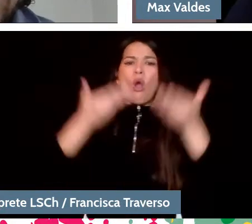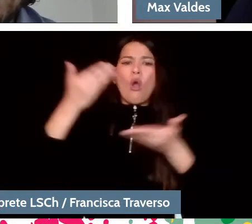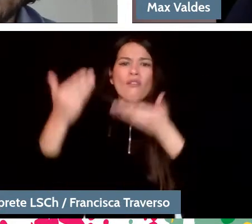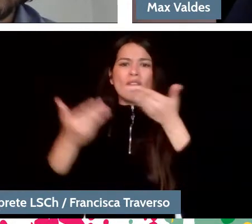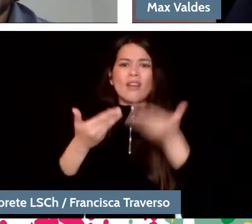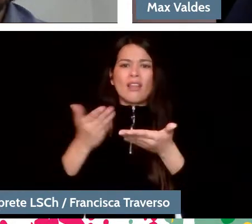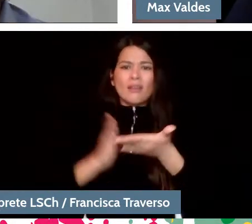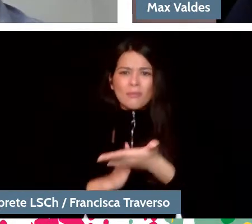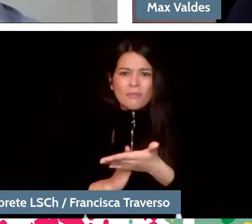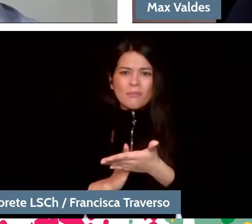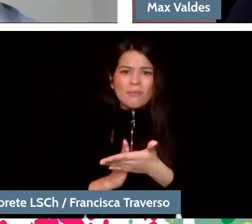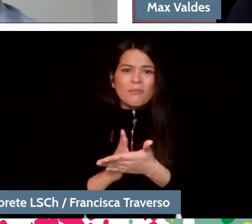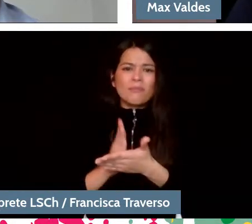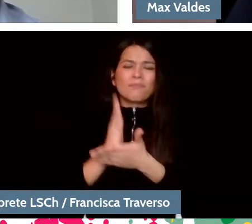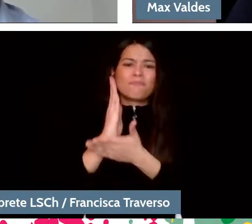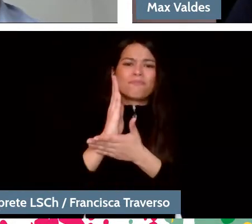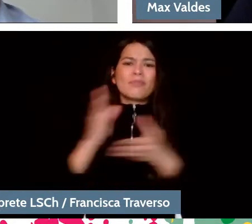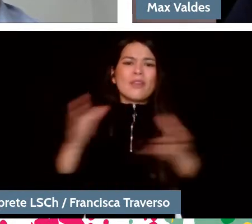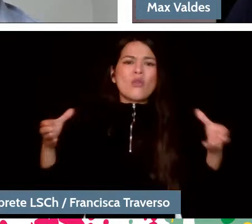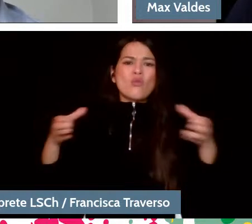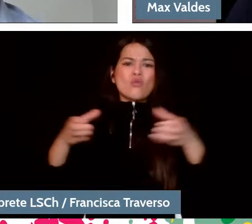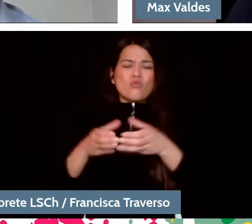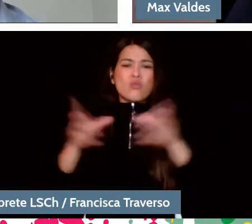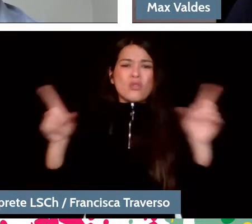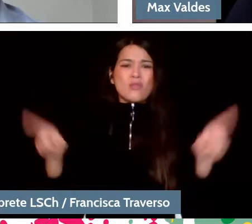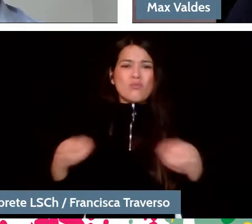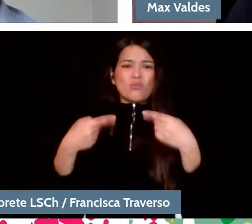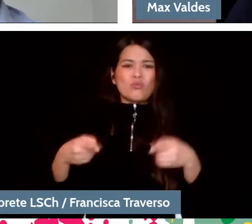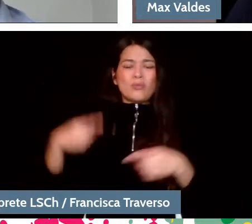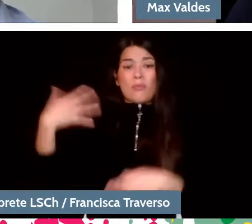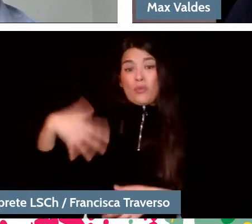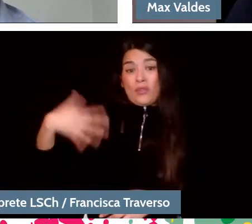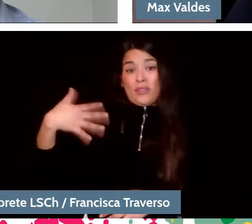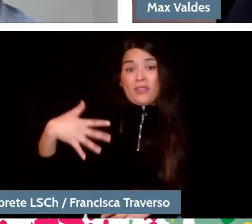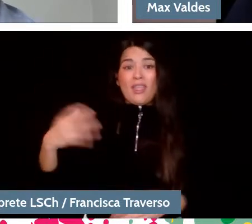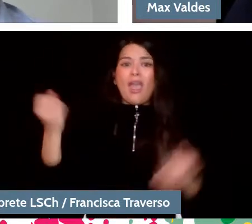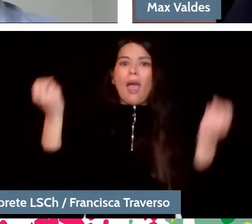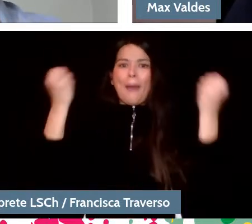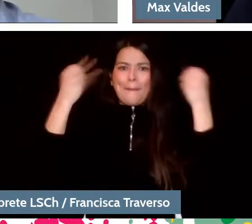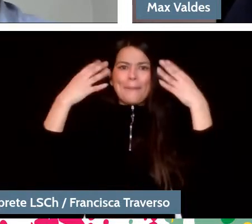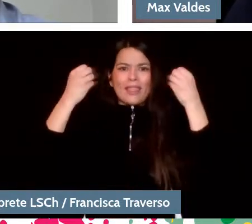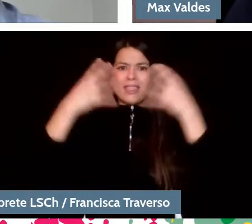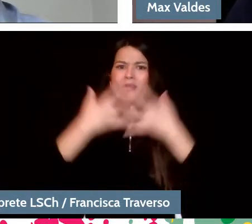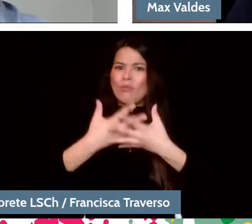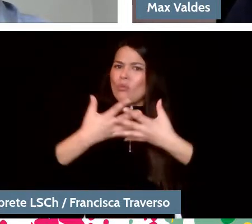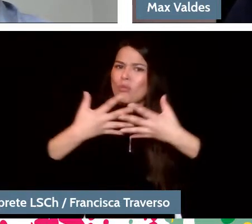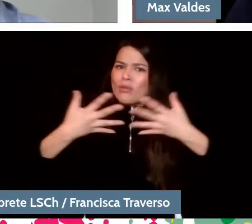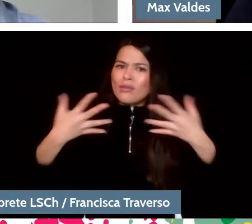of important symphonic works and, in fact, we learned a lot. We learned to listen to each other better also